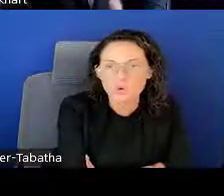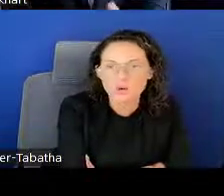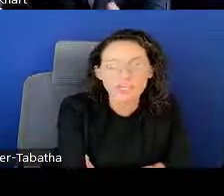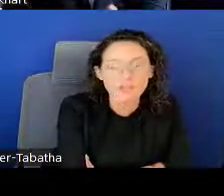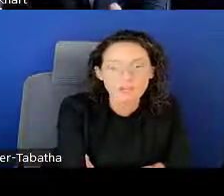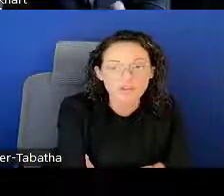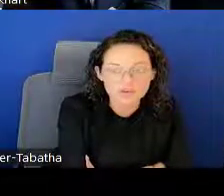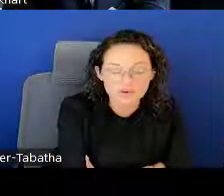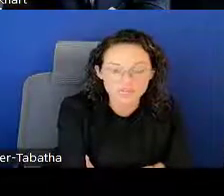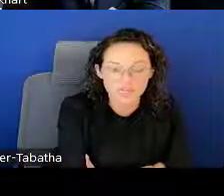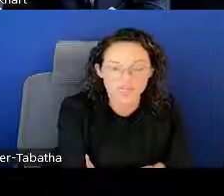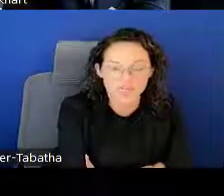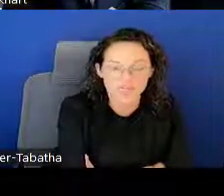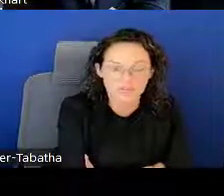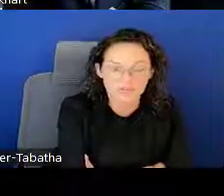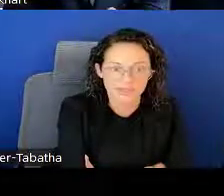or getting ready to apply for LRP.